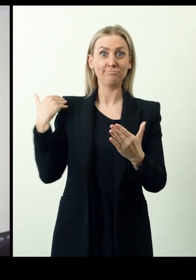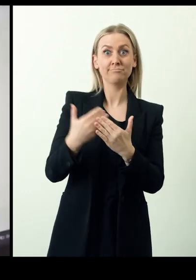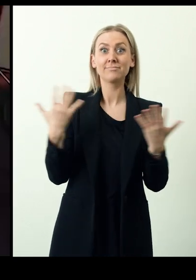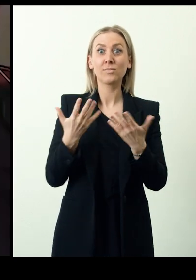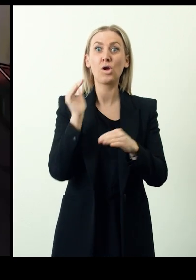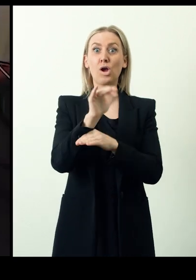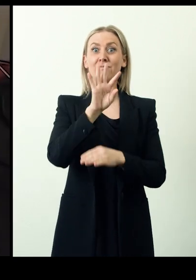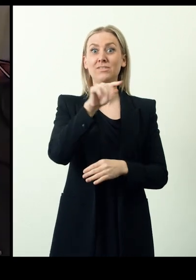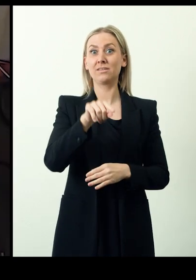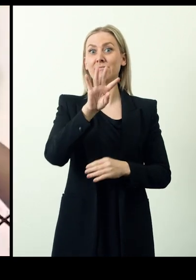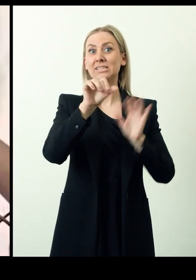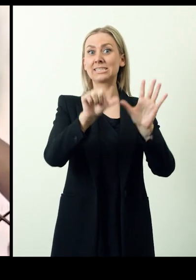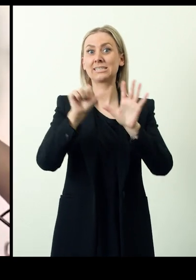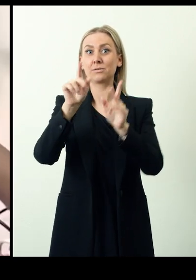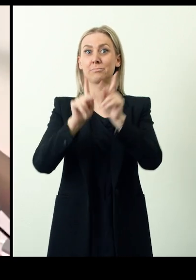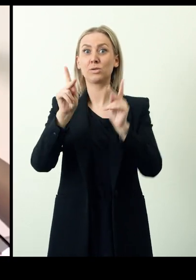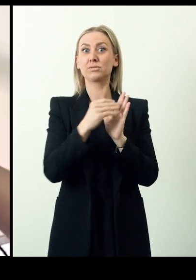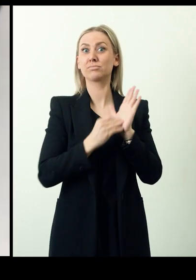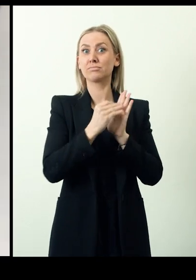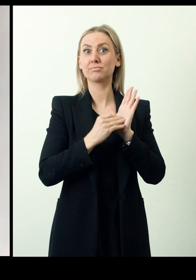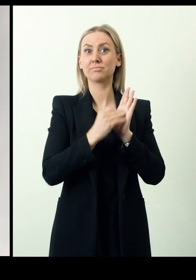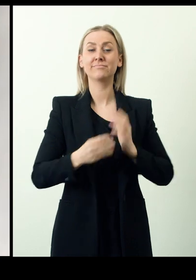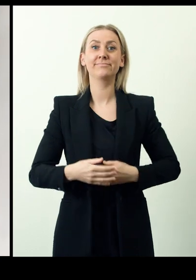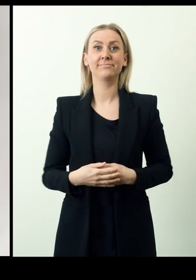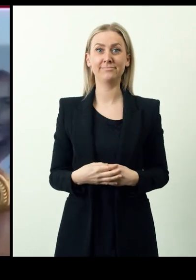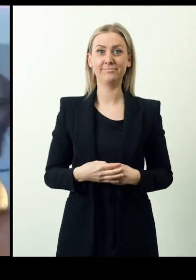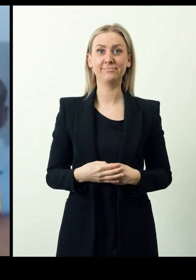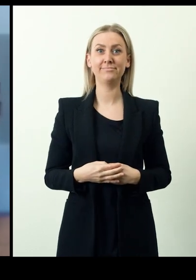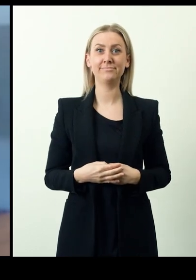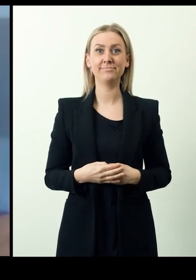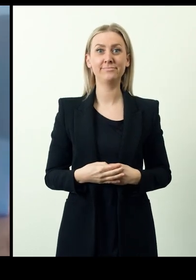By 2022, 4466 people had been registered.